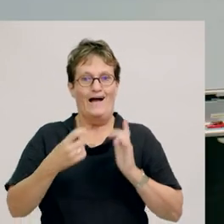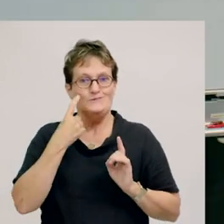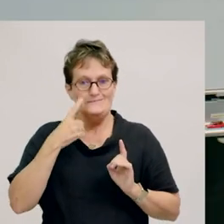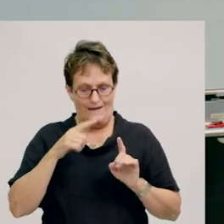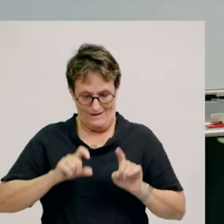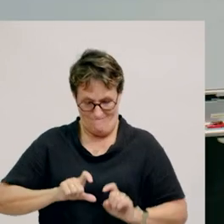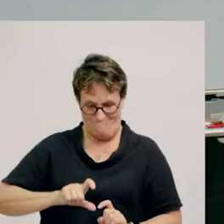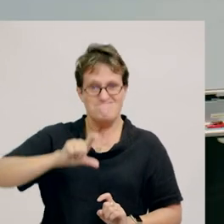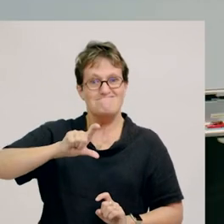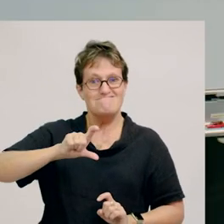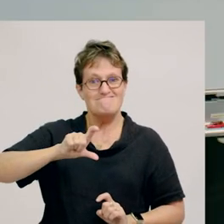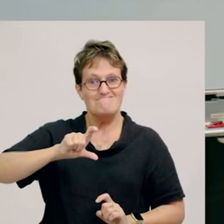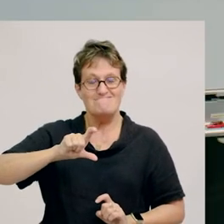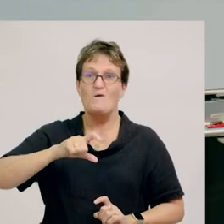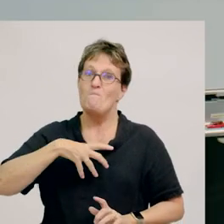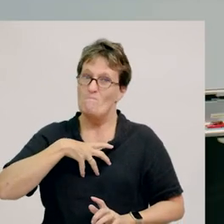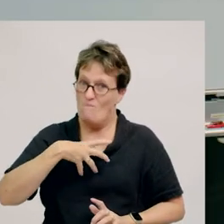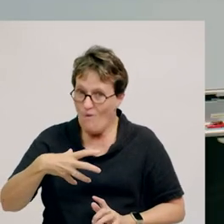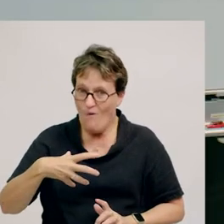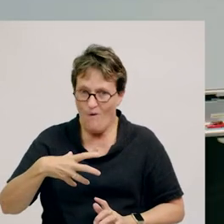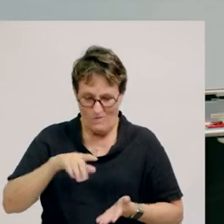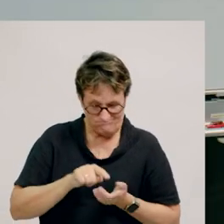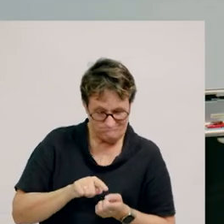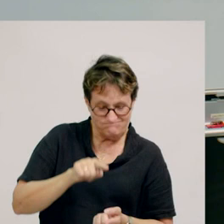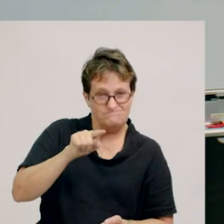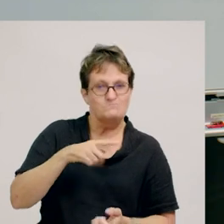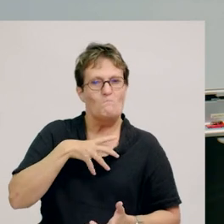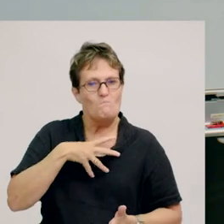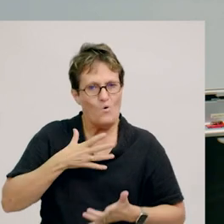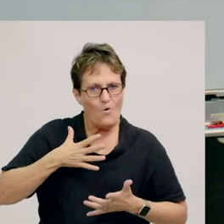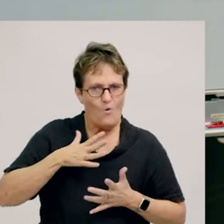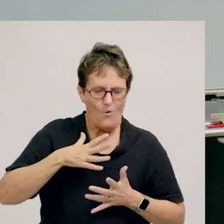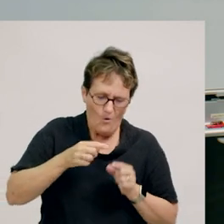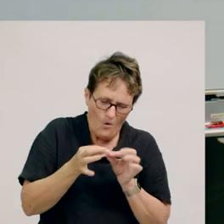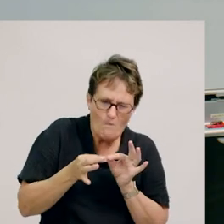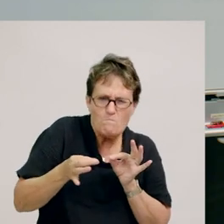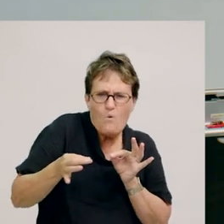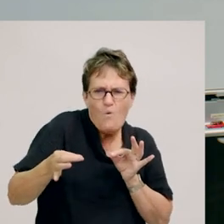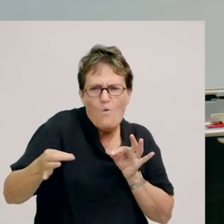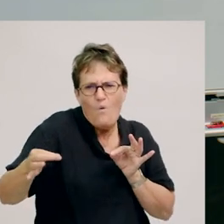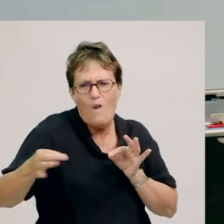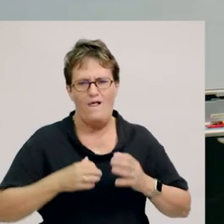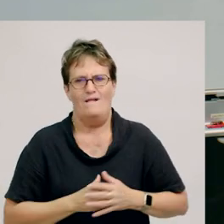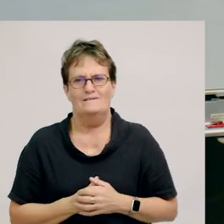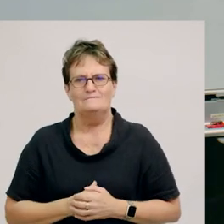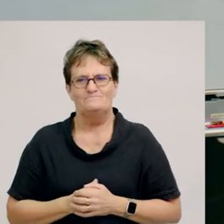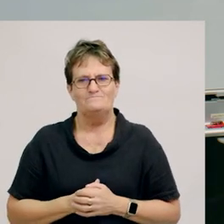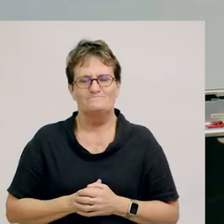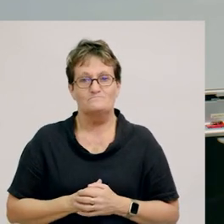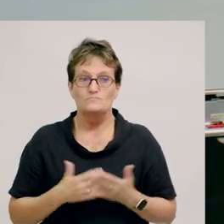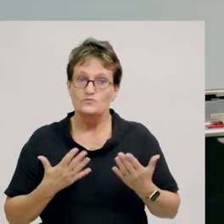Now, that’s how many blocks we need to show how hard it’s pulling.